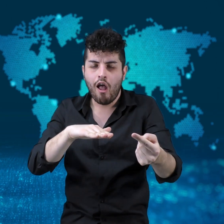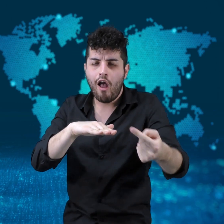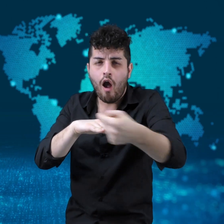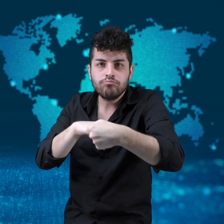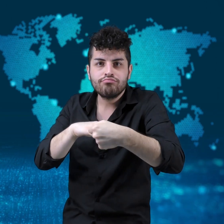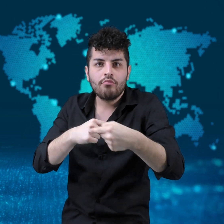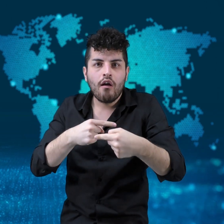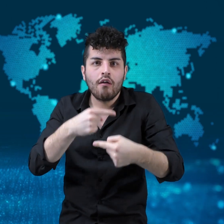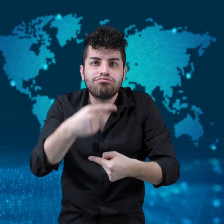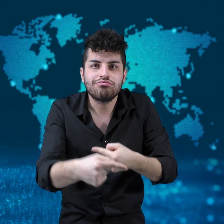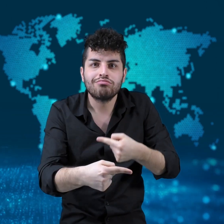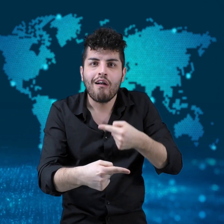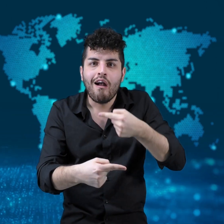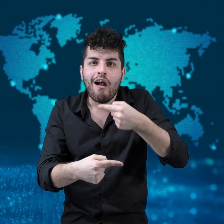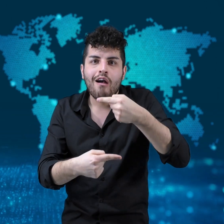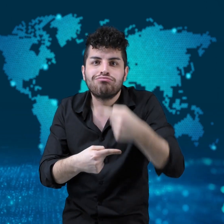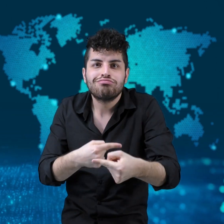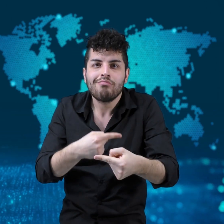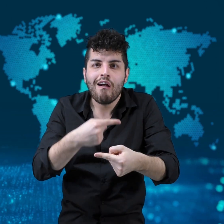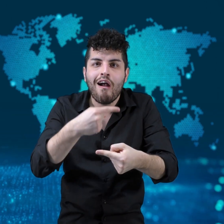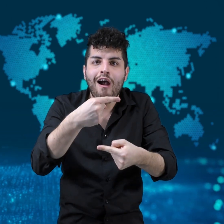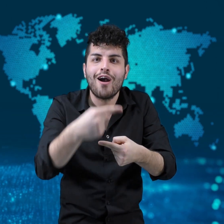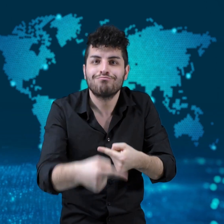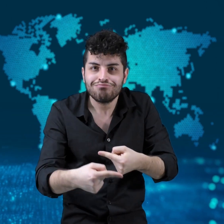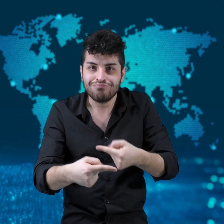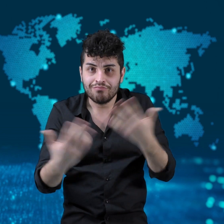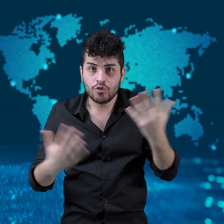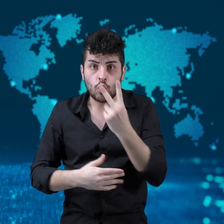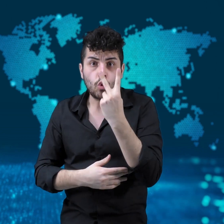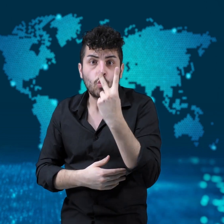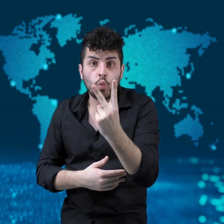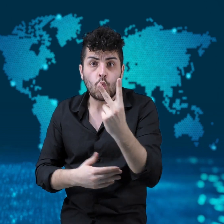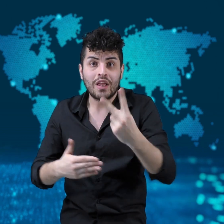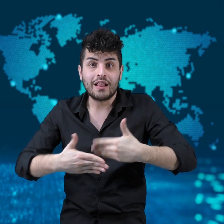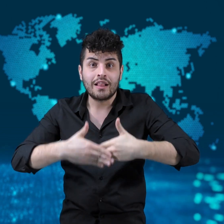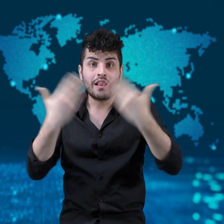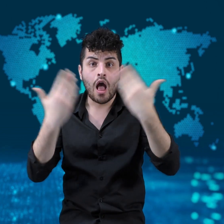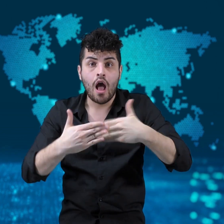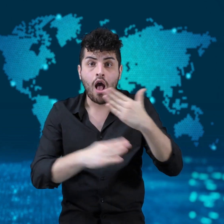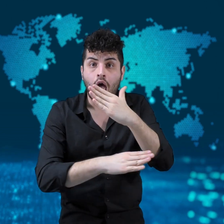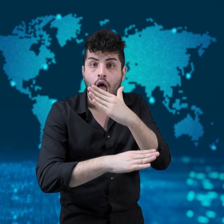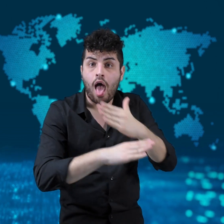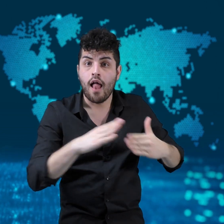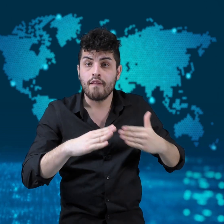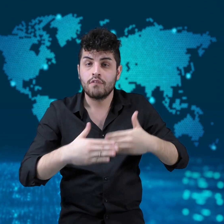meal had been paid for, she did the same.